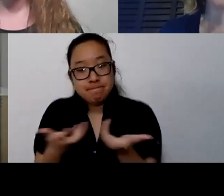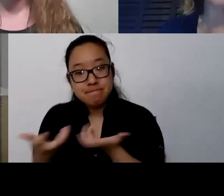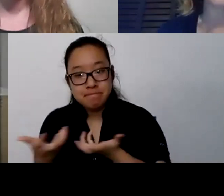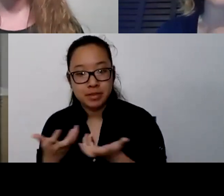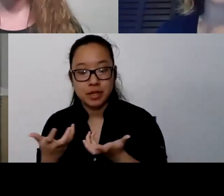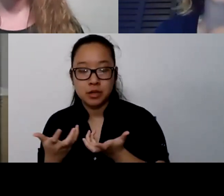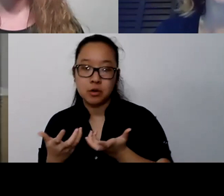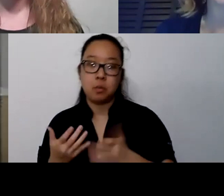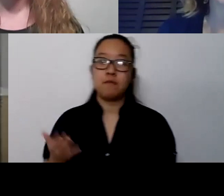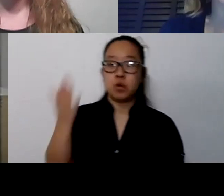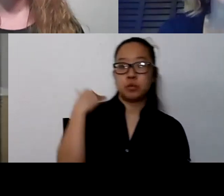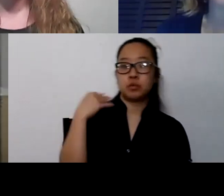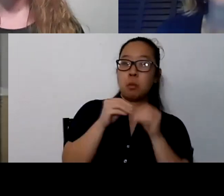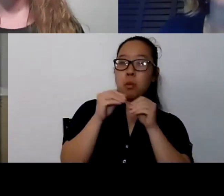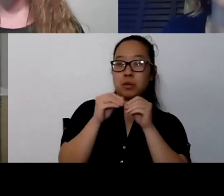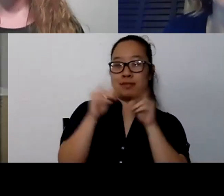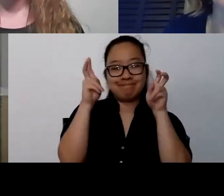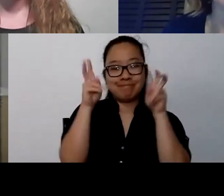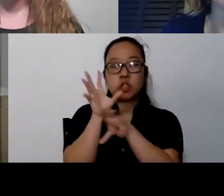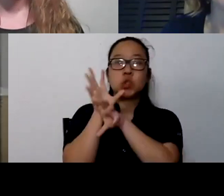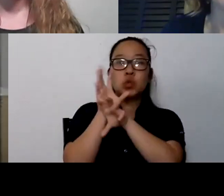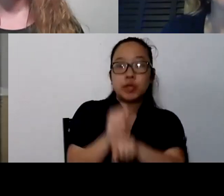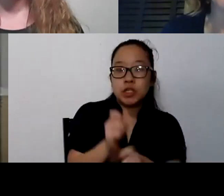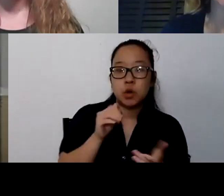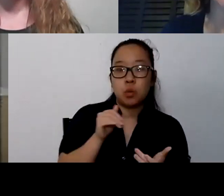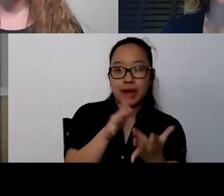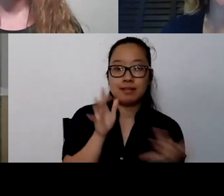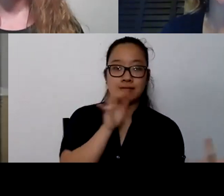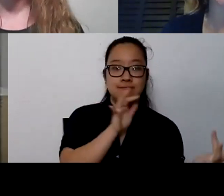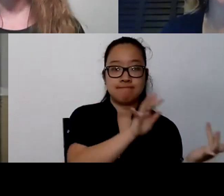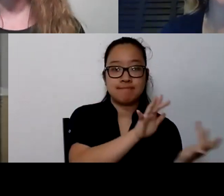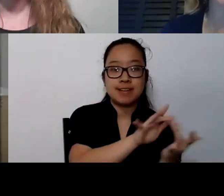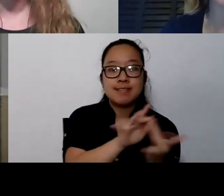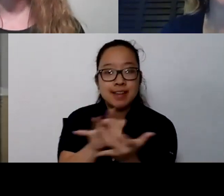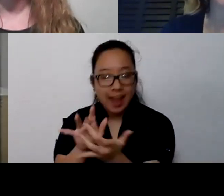and found some support. We talked about that resilience piece and being involved in sports